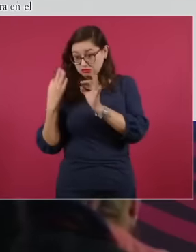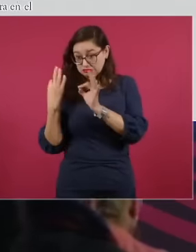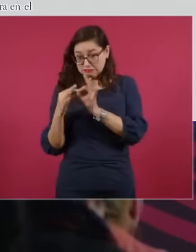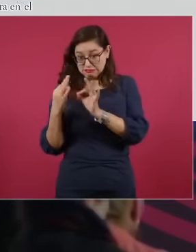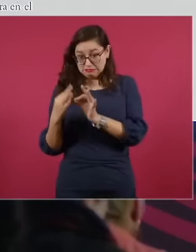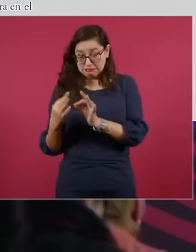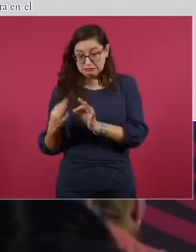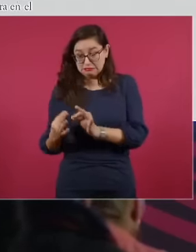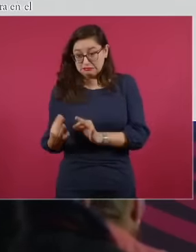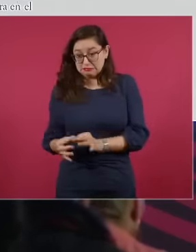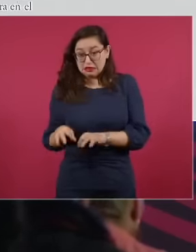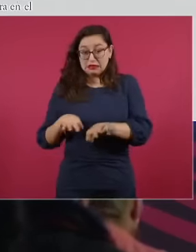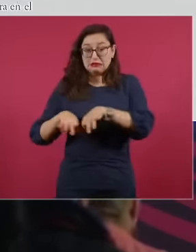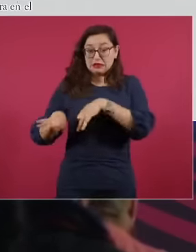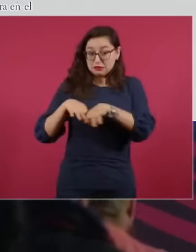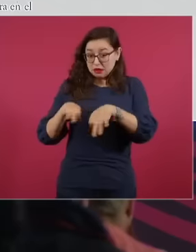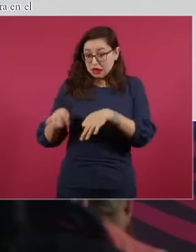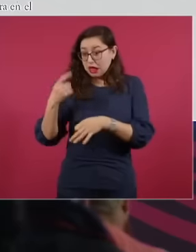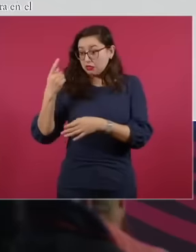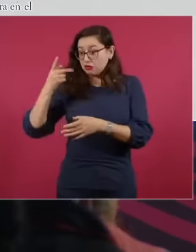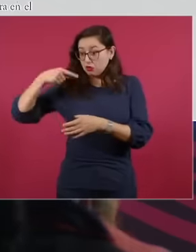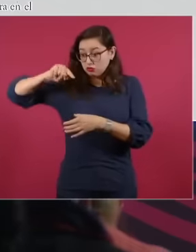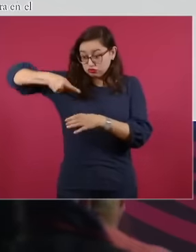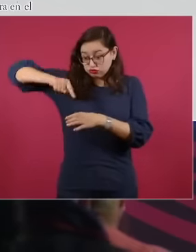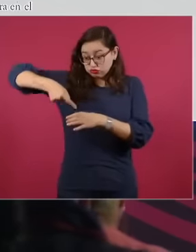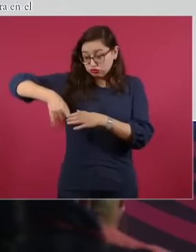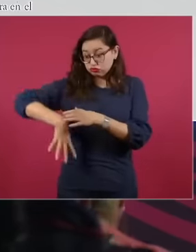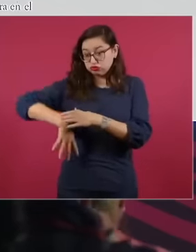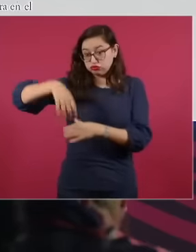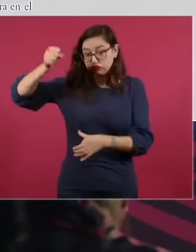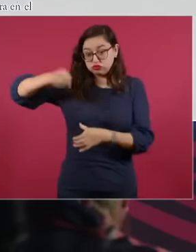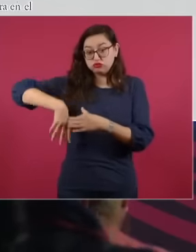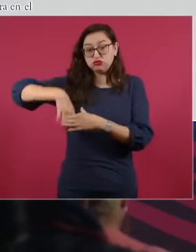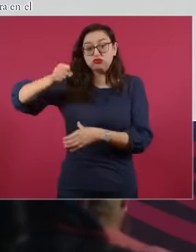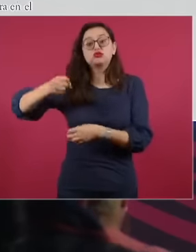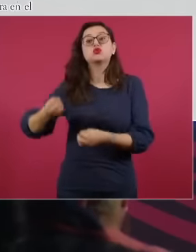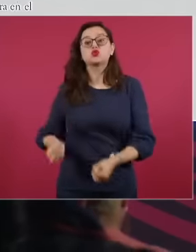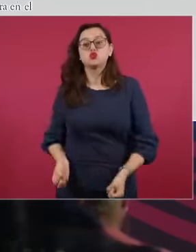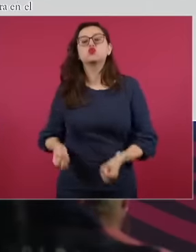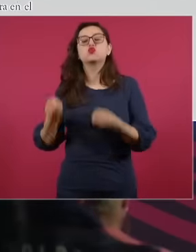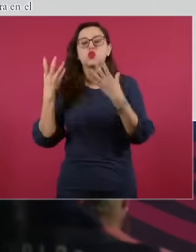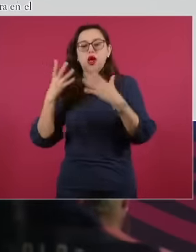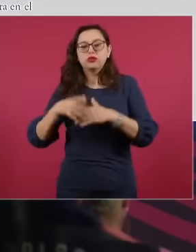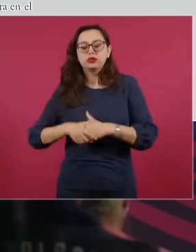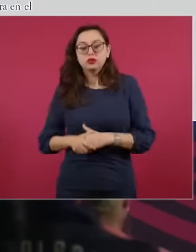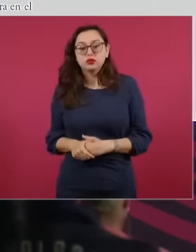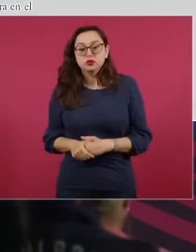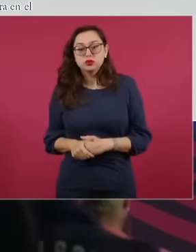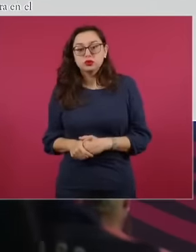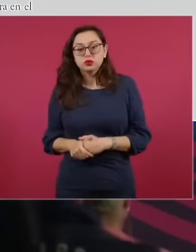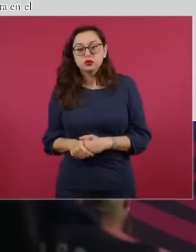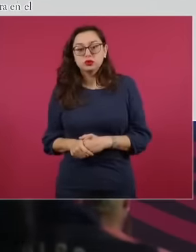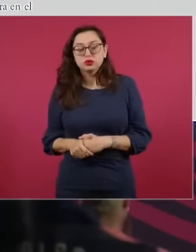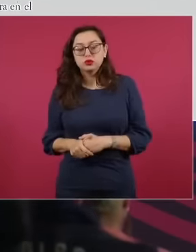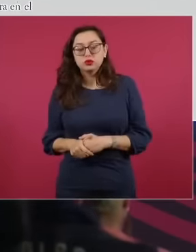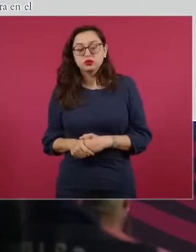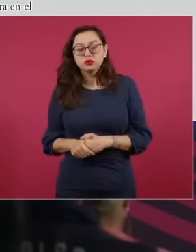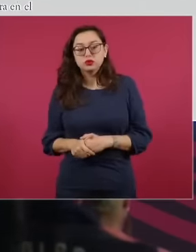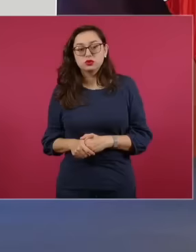contracts they delivered with Mr. Peña Nieto do you know how many of those 110 contracts are producing